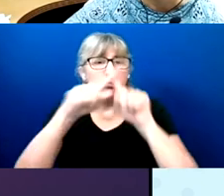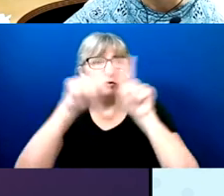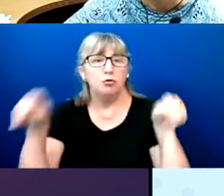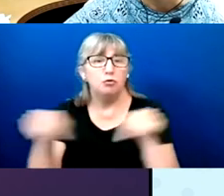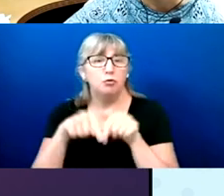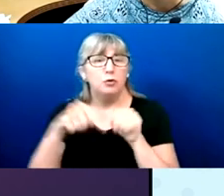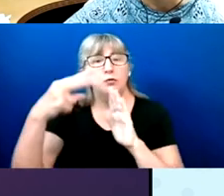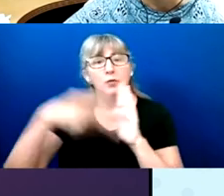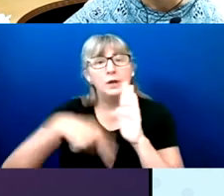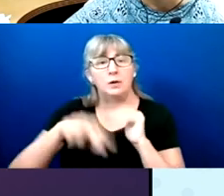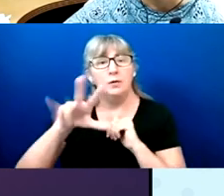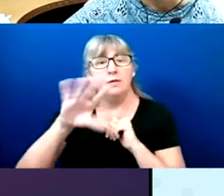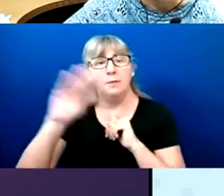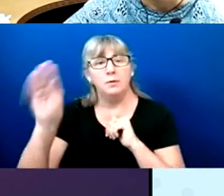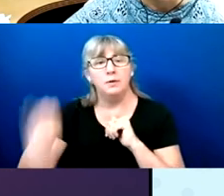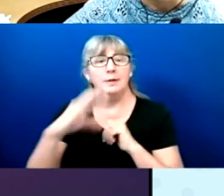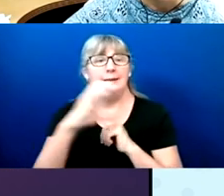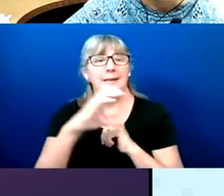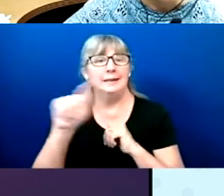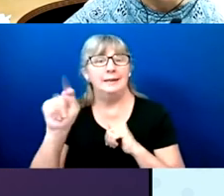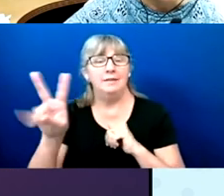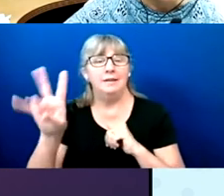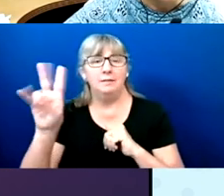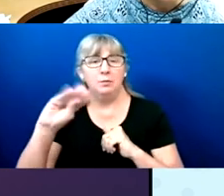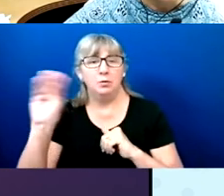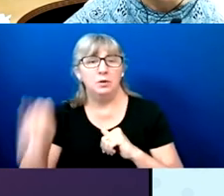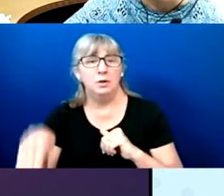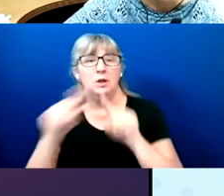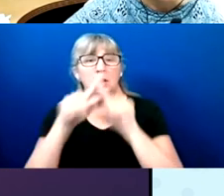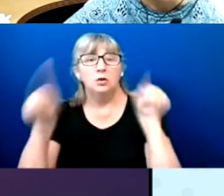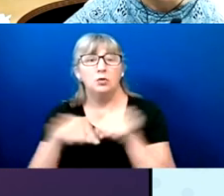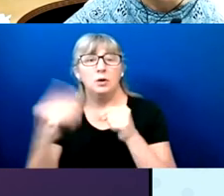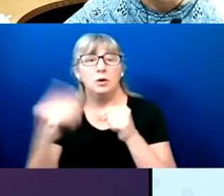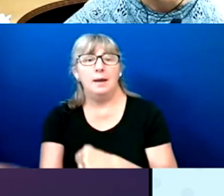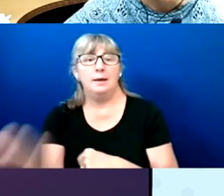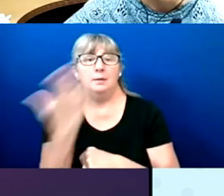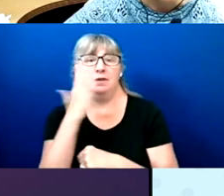Screen magnification was at 5%. Refreshable Braille display at 3%.